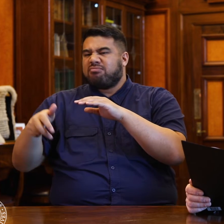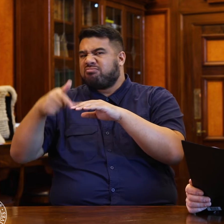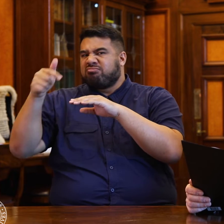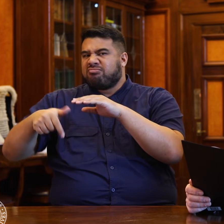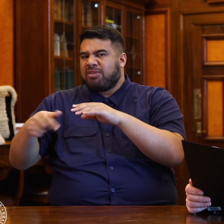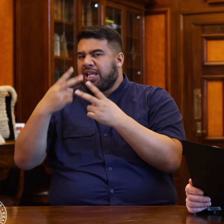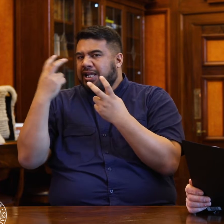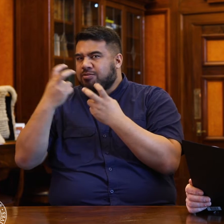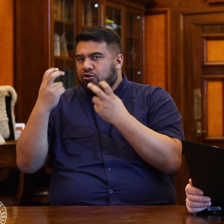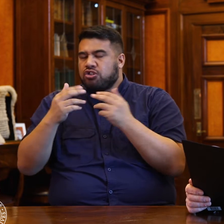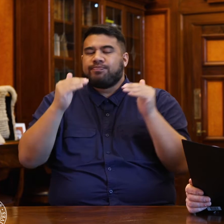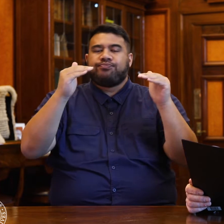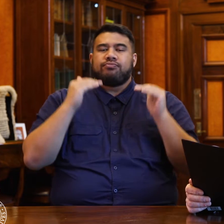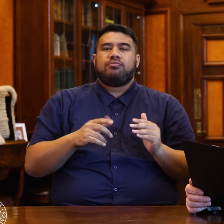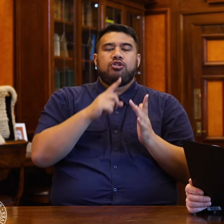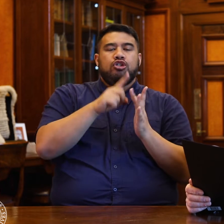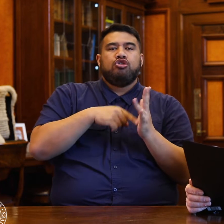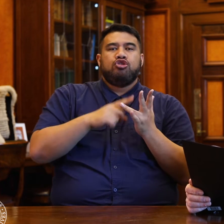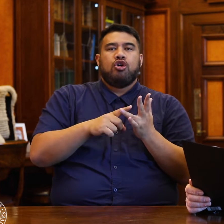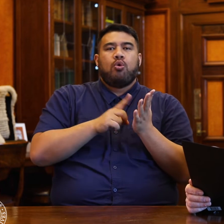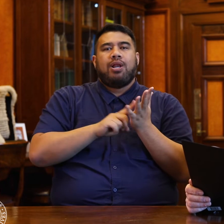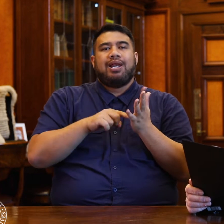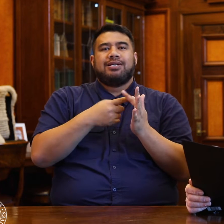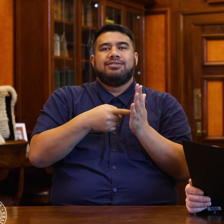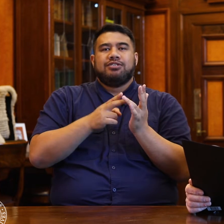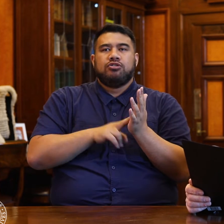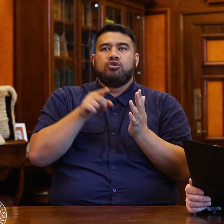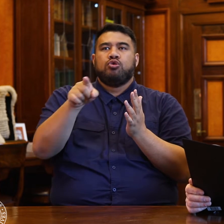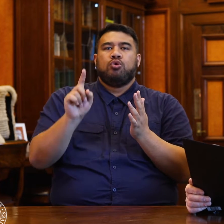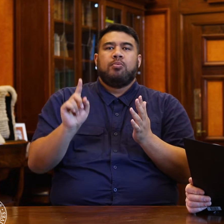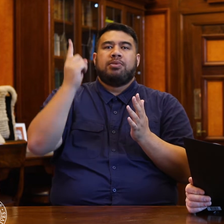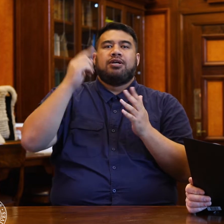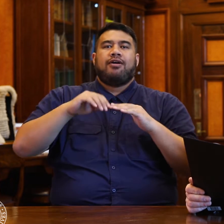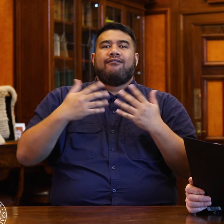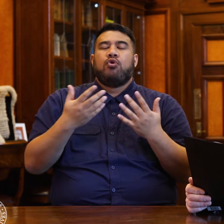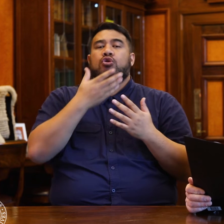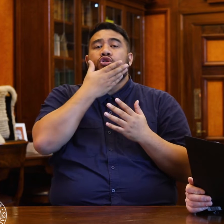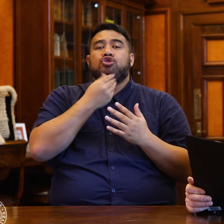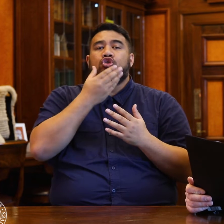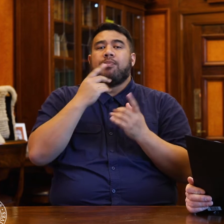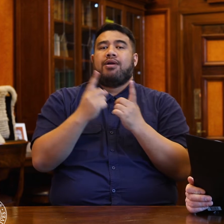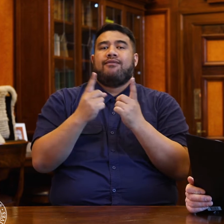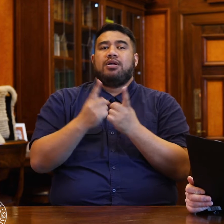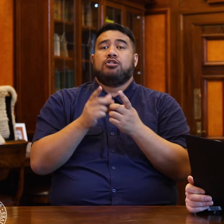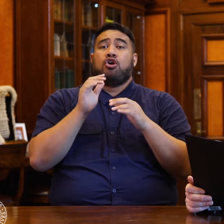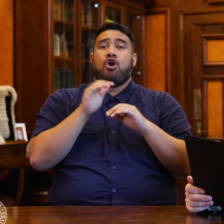And Jo Luxton to Consumer Affairs, about lending options for vulnerable consumers.